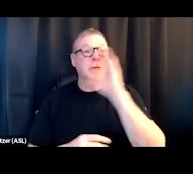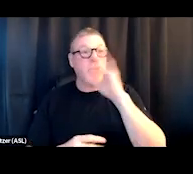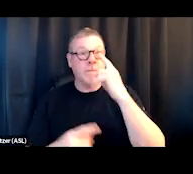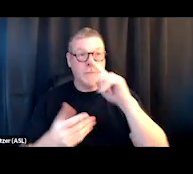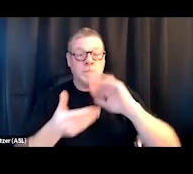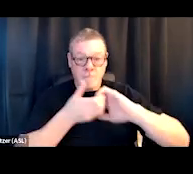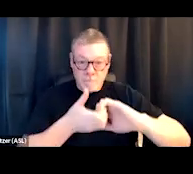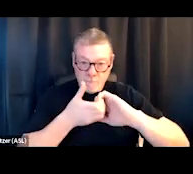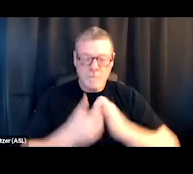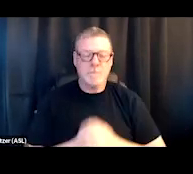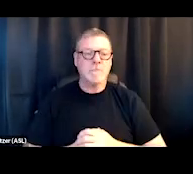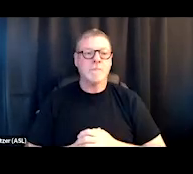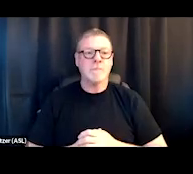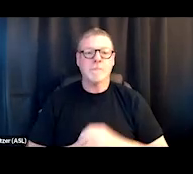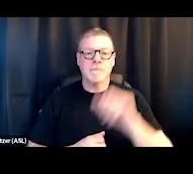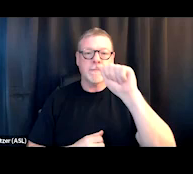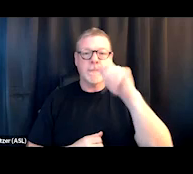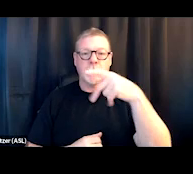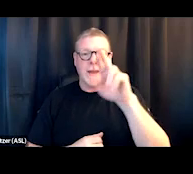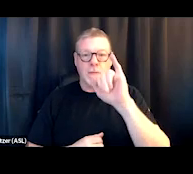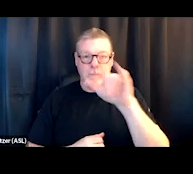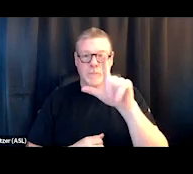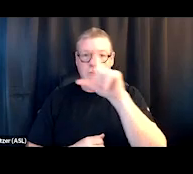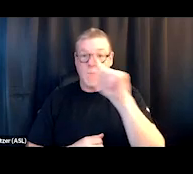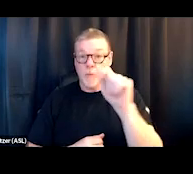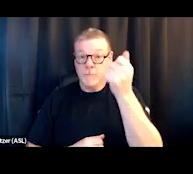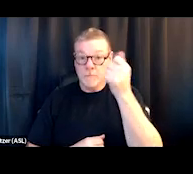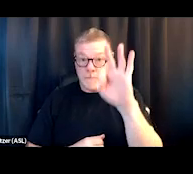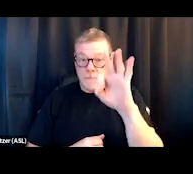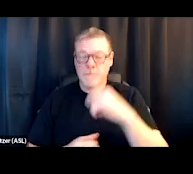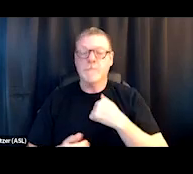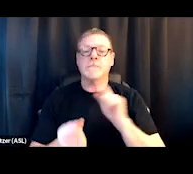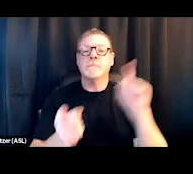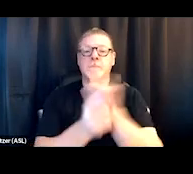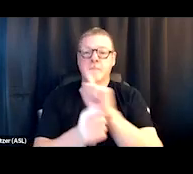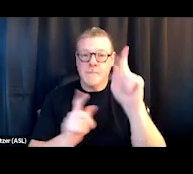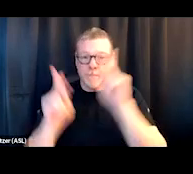and in April of 2019, I met with the folks from Aspire Indiana